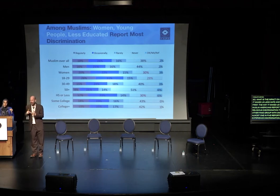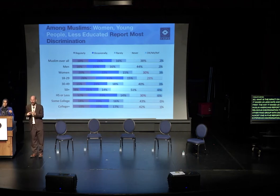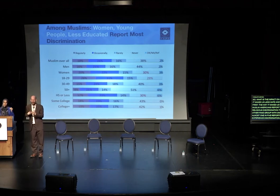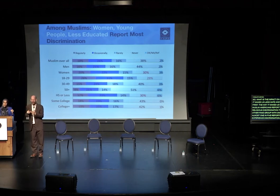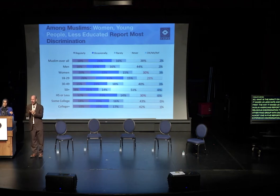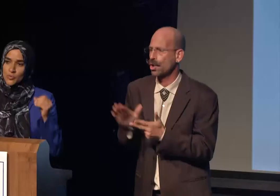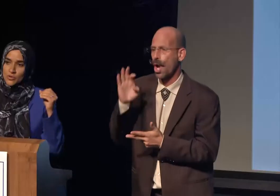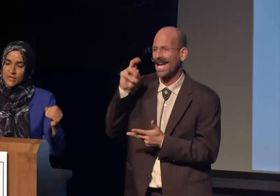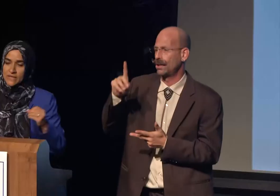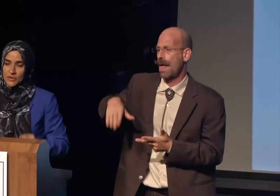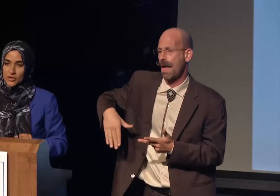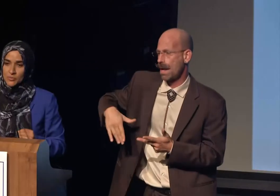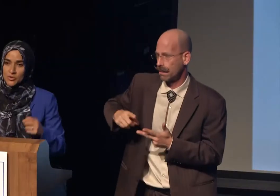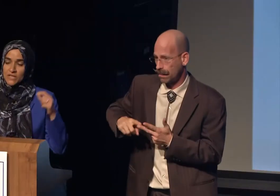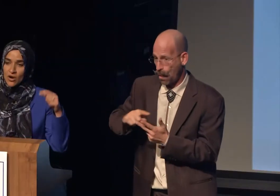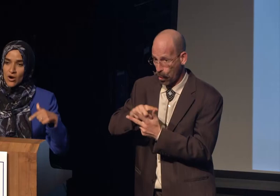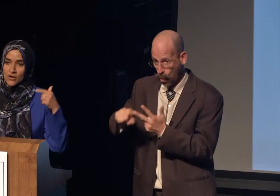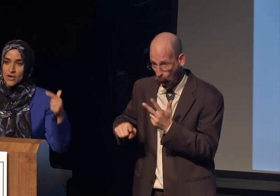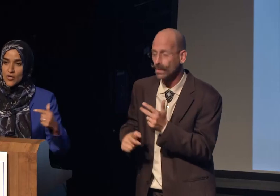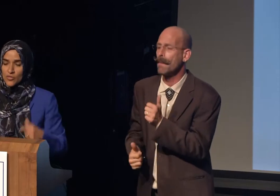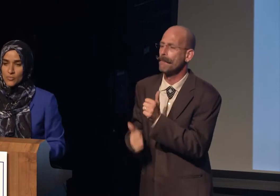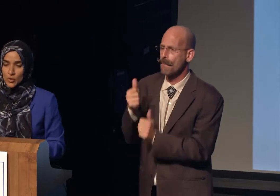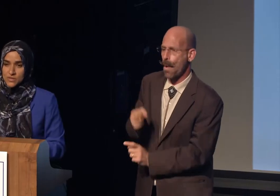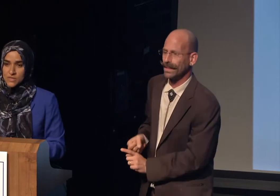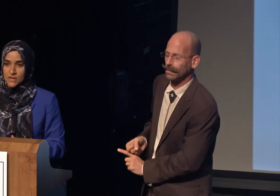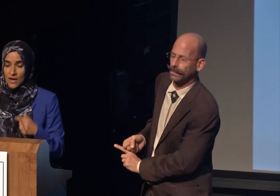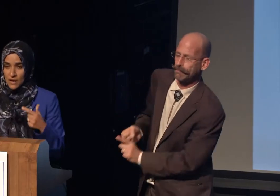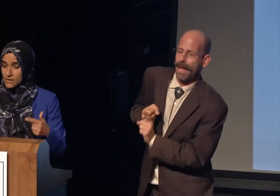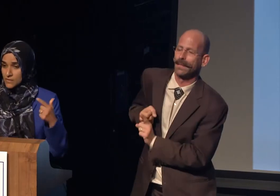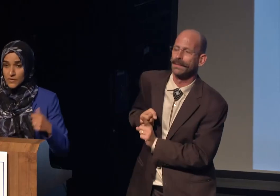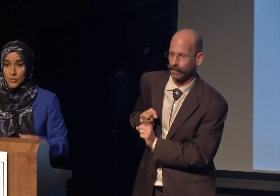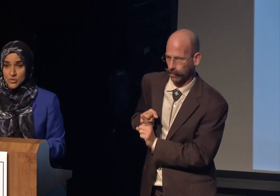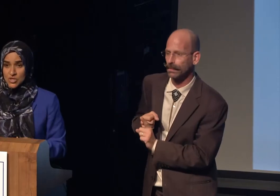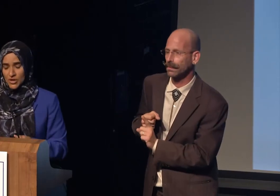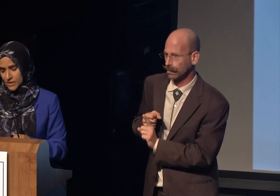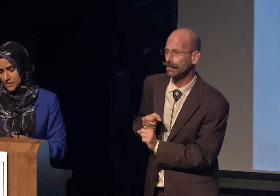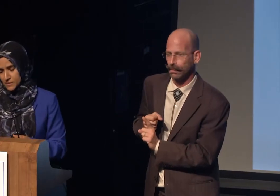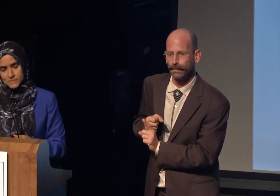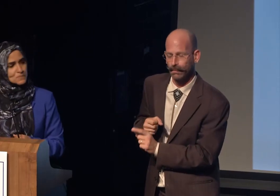So the most vulnerable in the community are the most targeted.